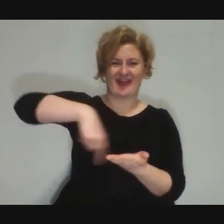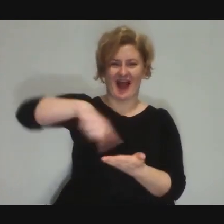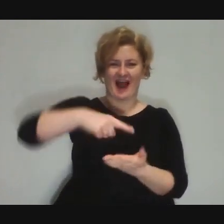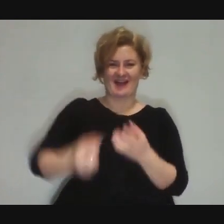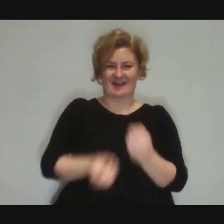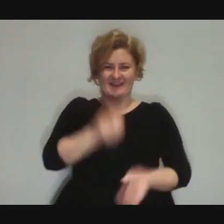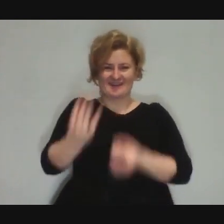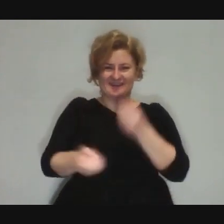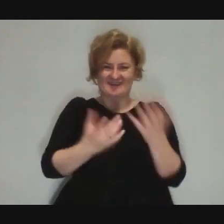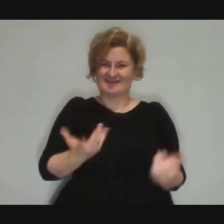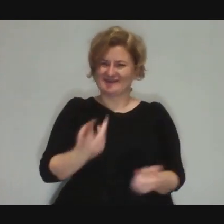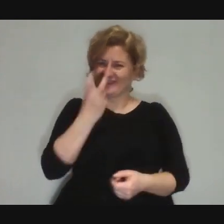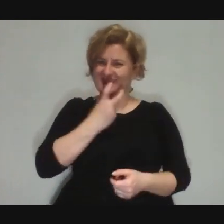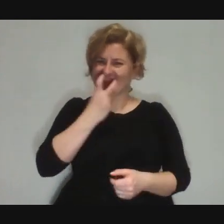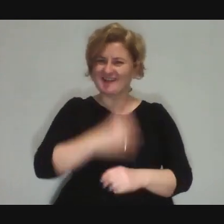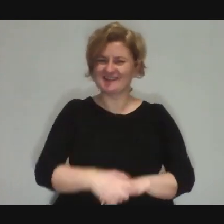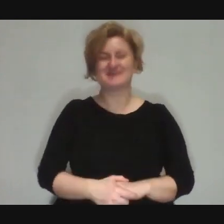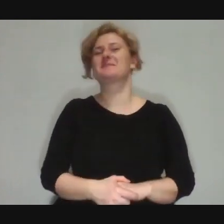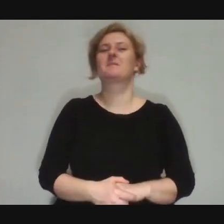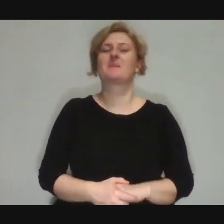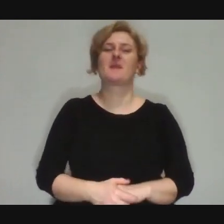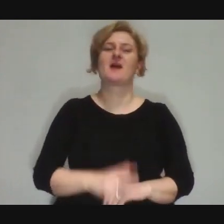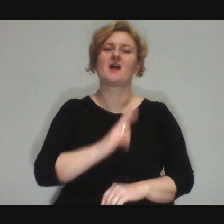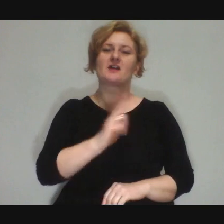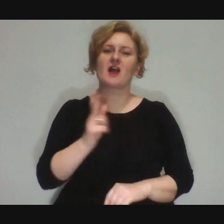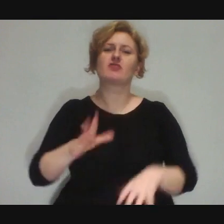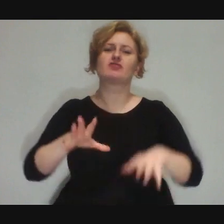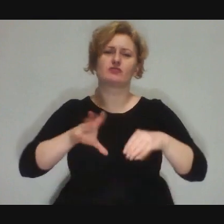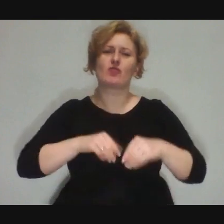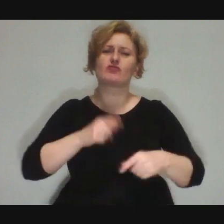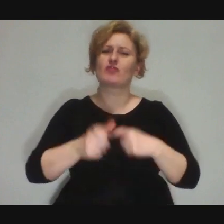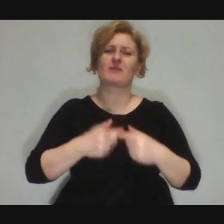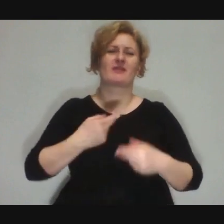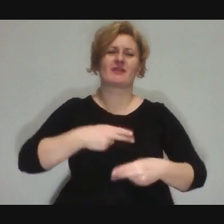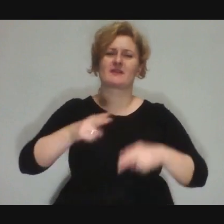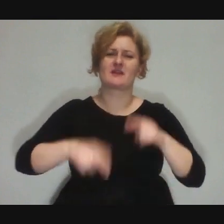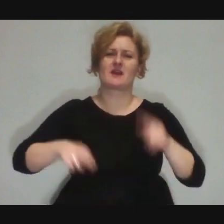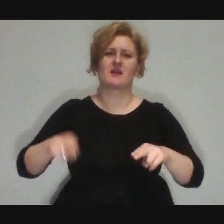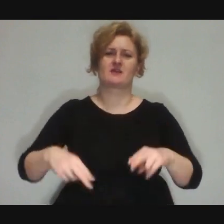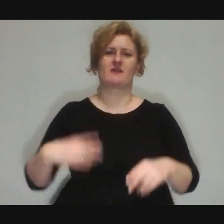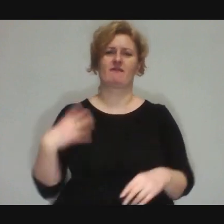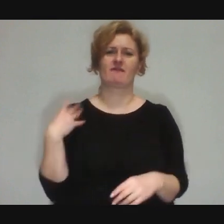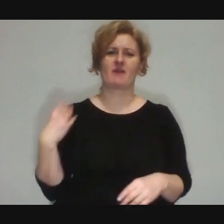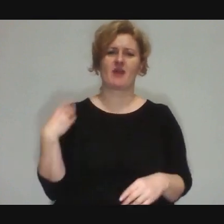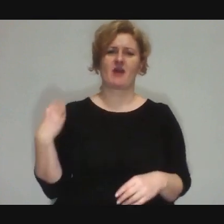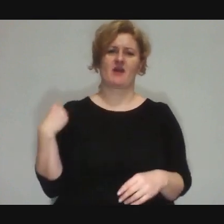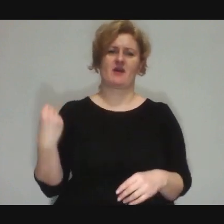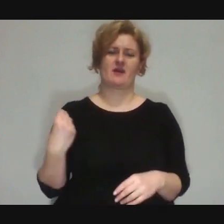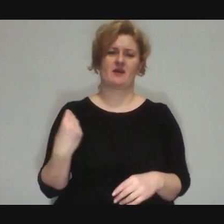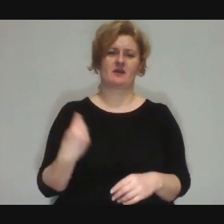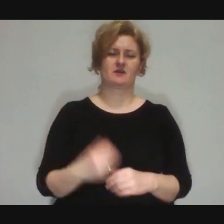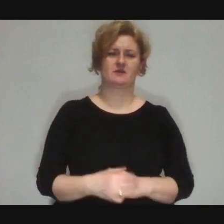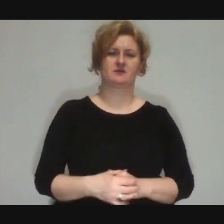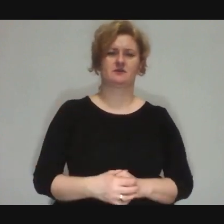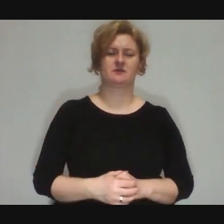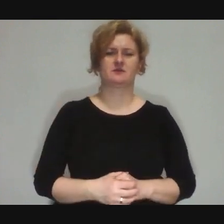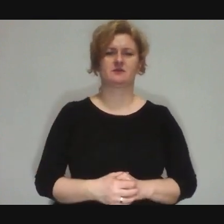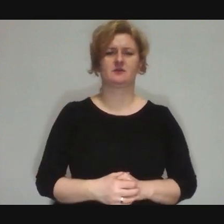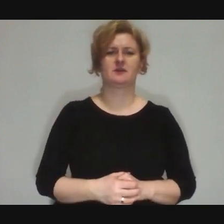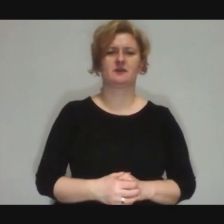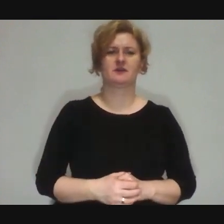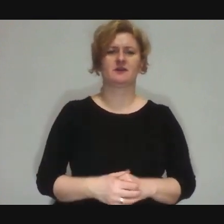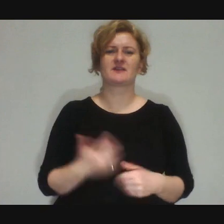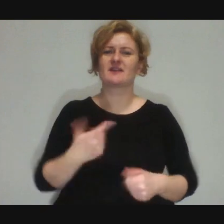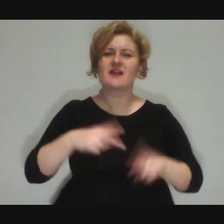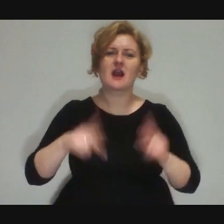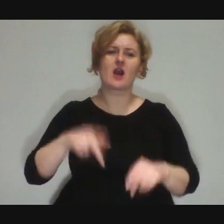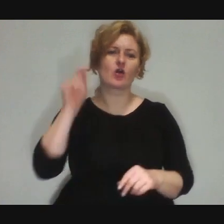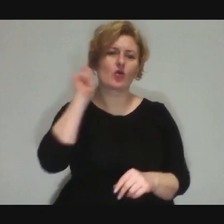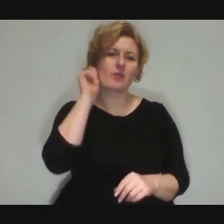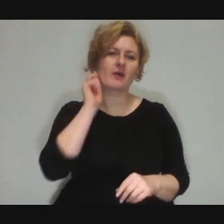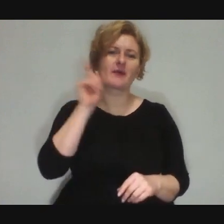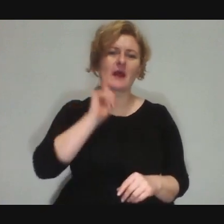But in any case anyone can do it regardless of their age, their physical or mental state.